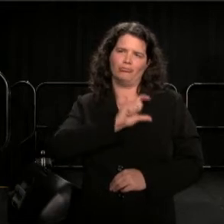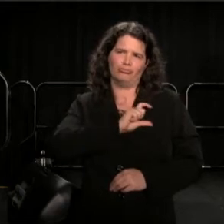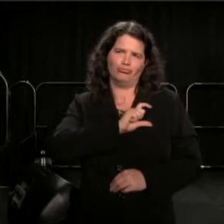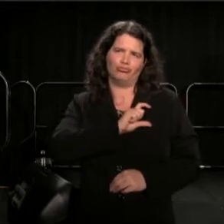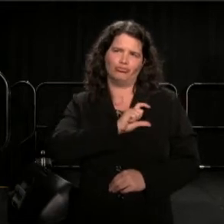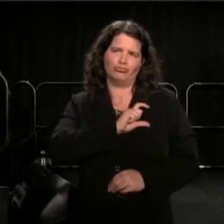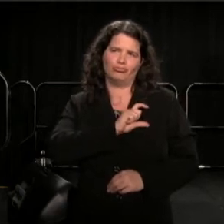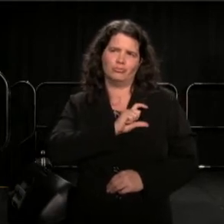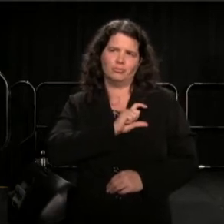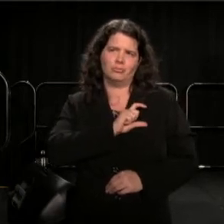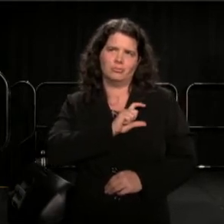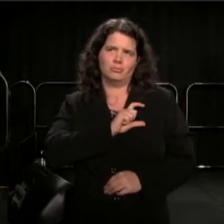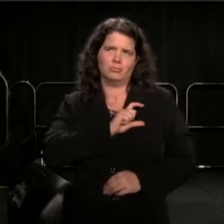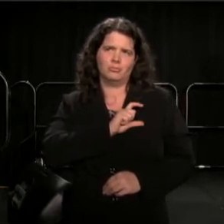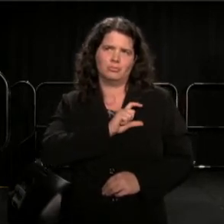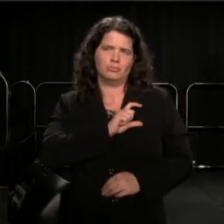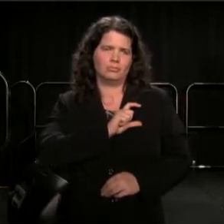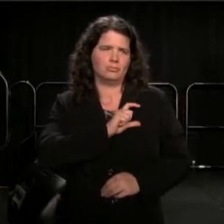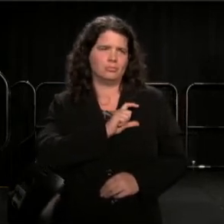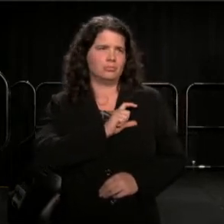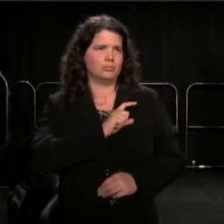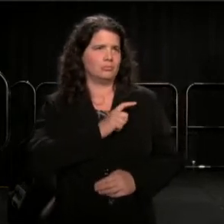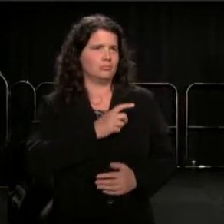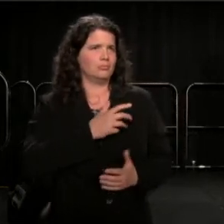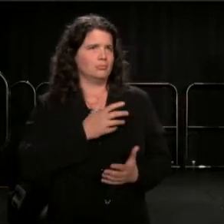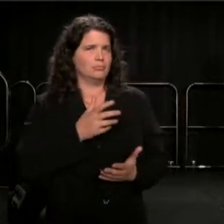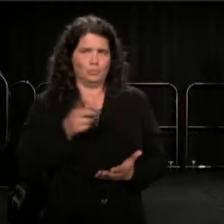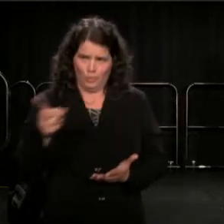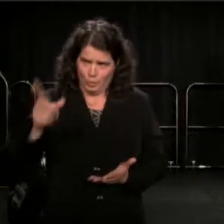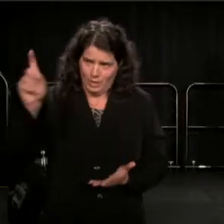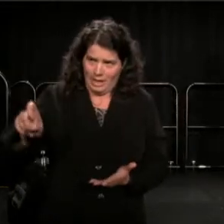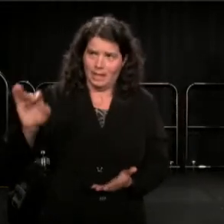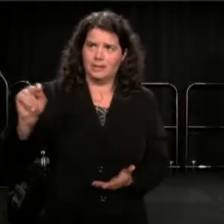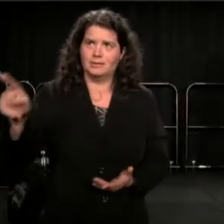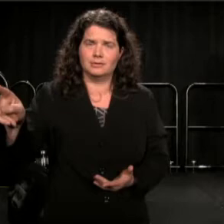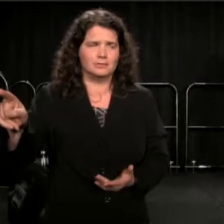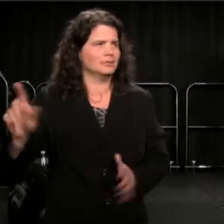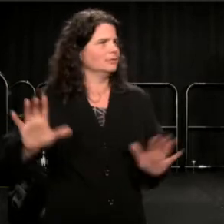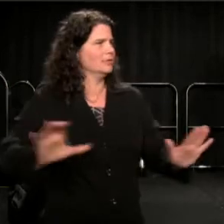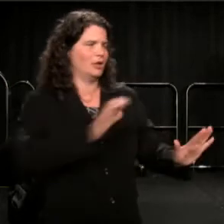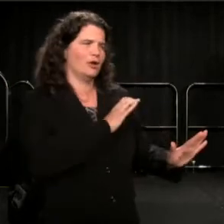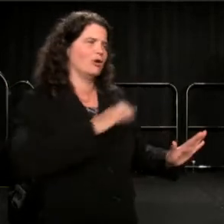Don't you need it?" He said, "Congressman I can get another one.